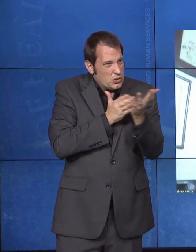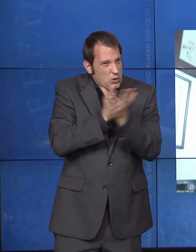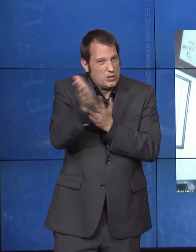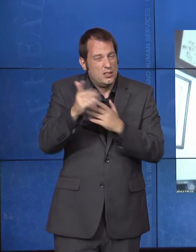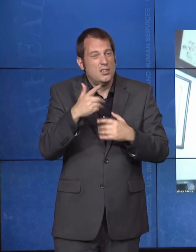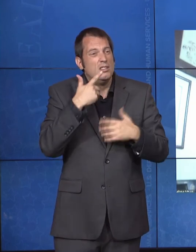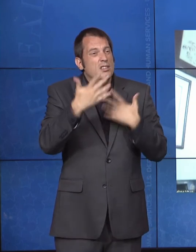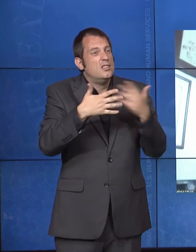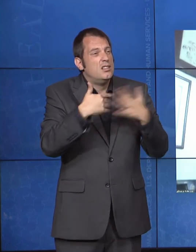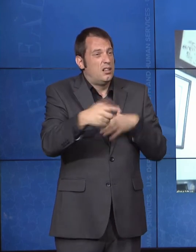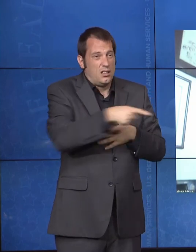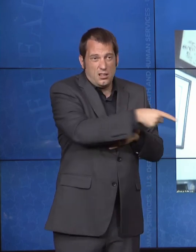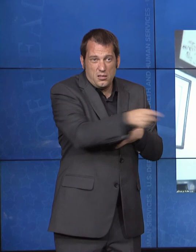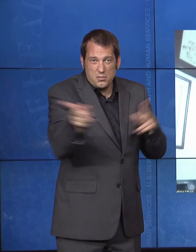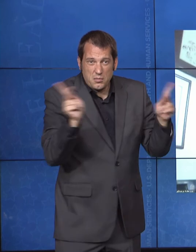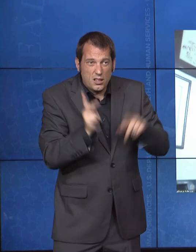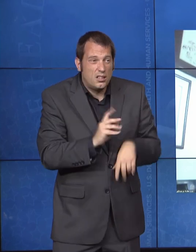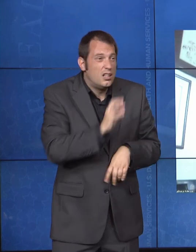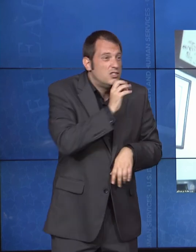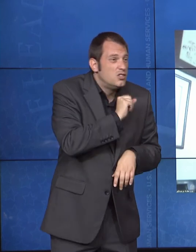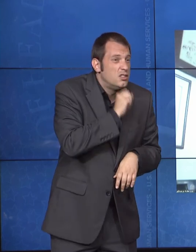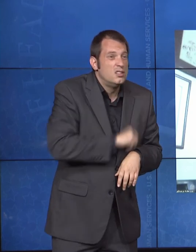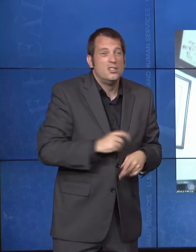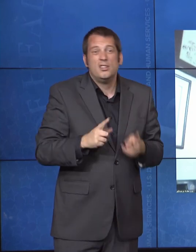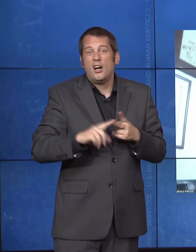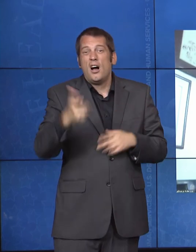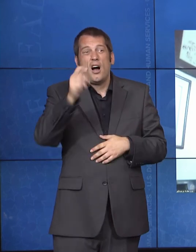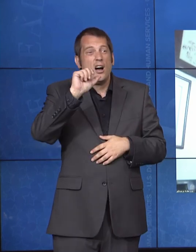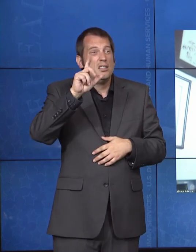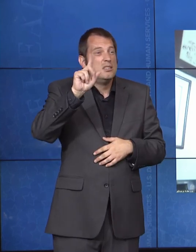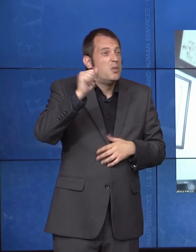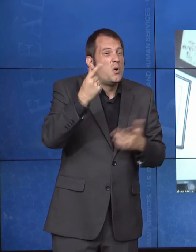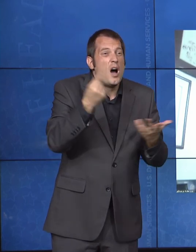have the same opportunity to live and fully participate in the community, and in making